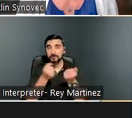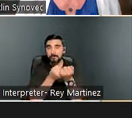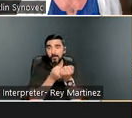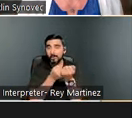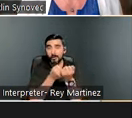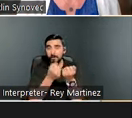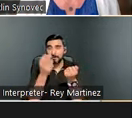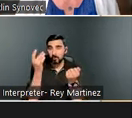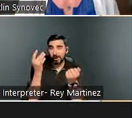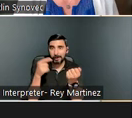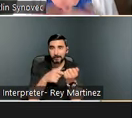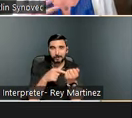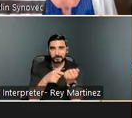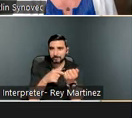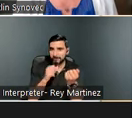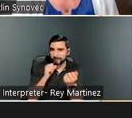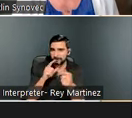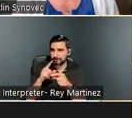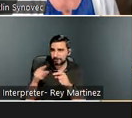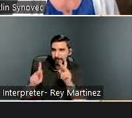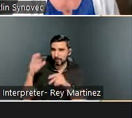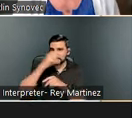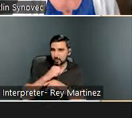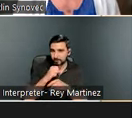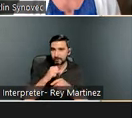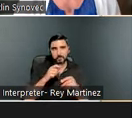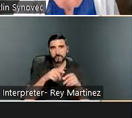unsheltered and on the streets unfortunately until they experience early mortality. So